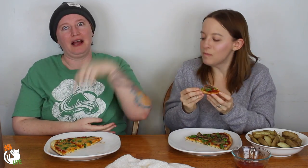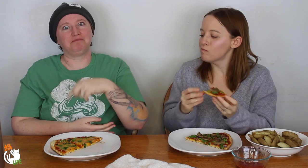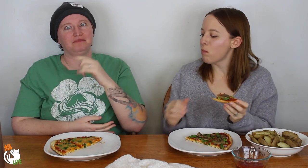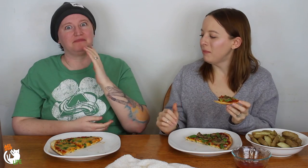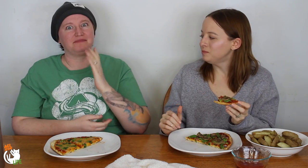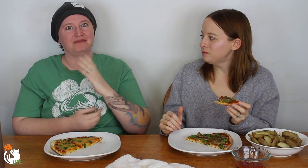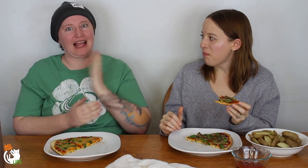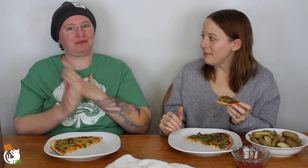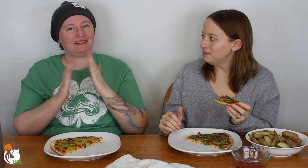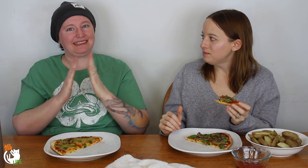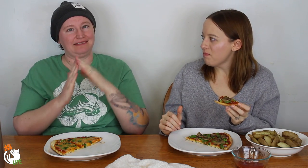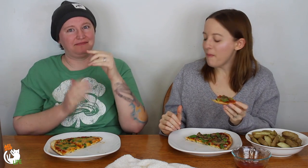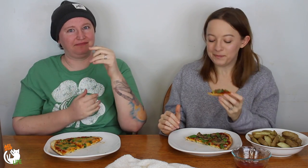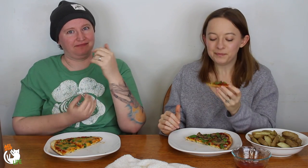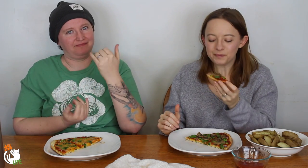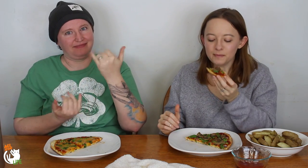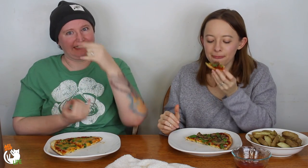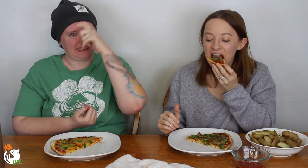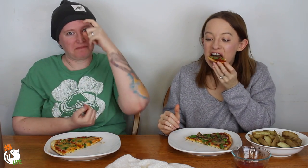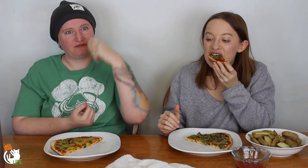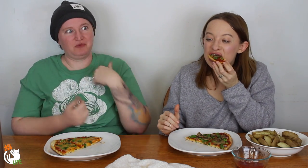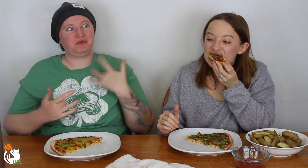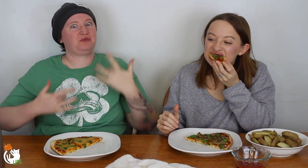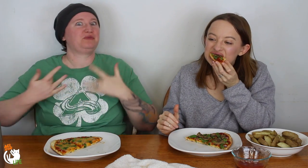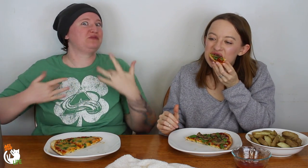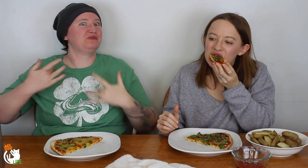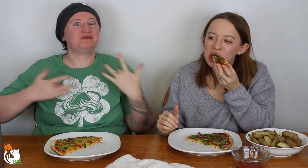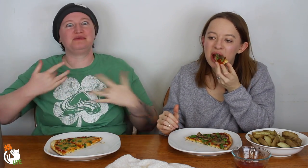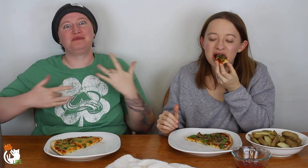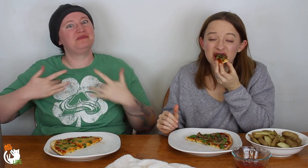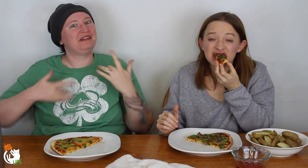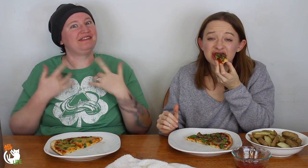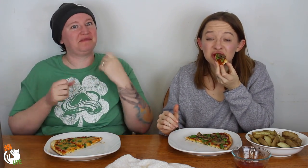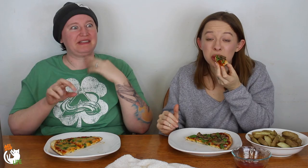Because they are going to be coming to our town this summer. So I was really excited about that.